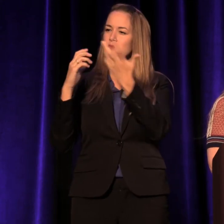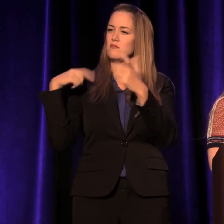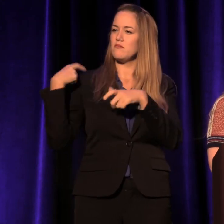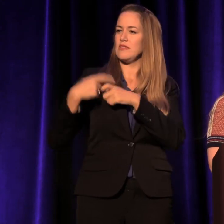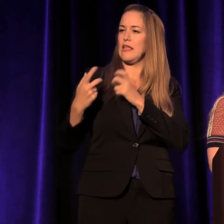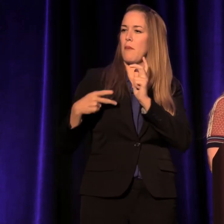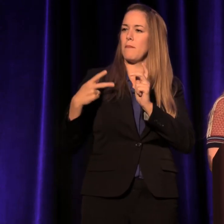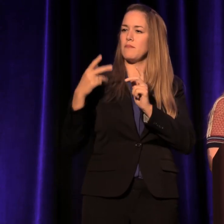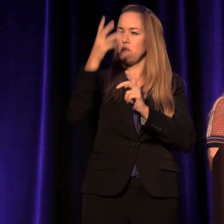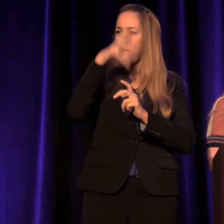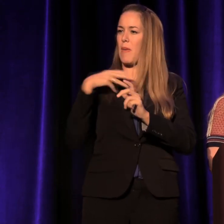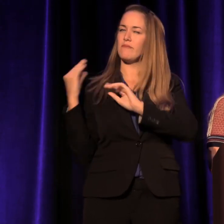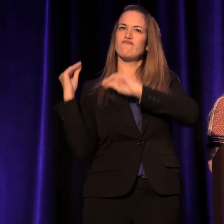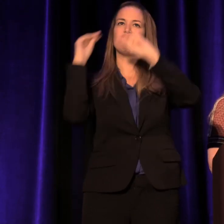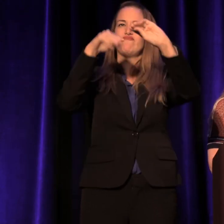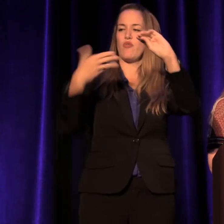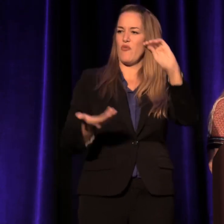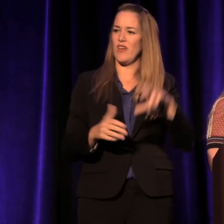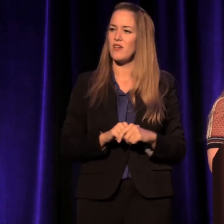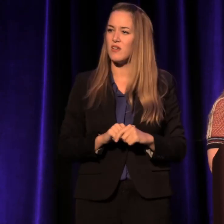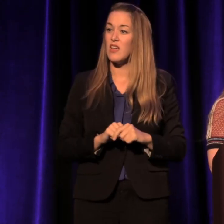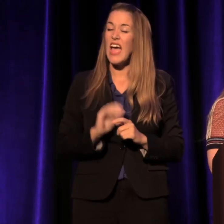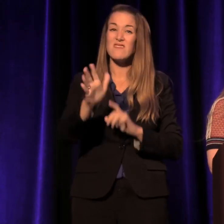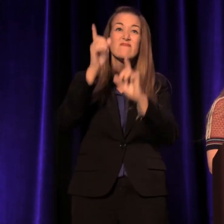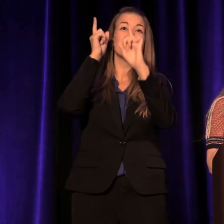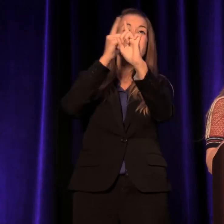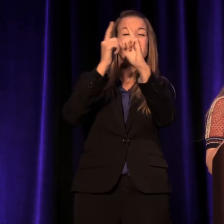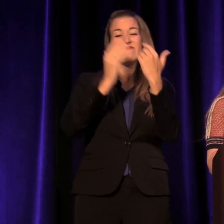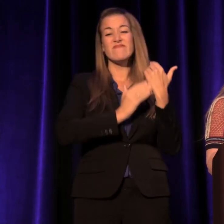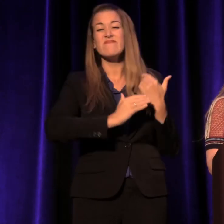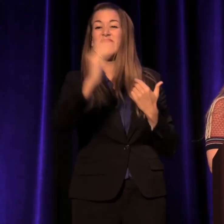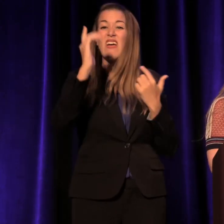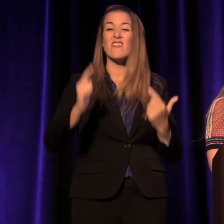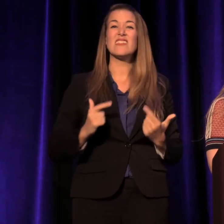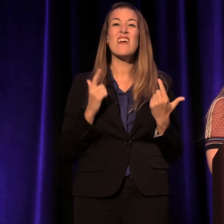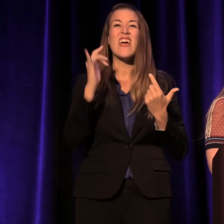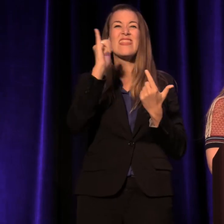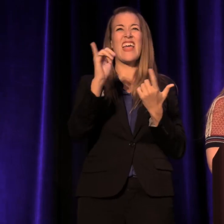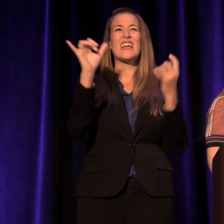And he wanted to spend the rest of his adult life trying to interrupt that motion.